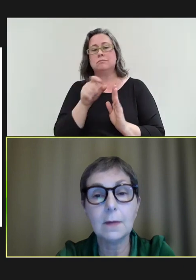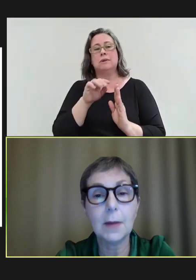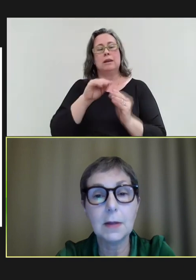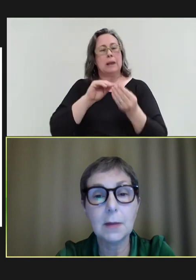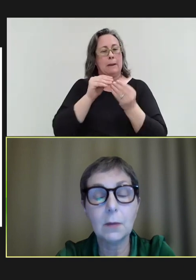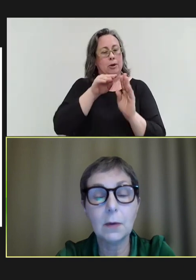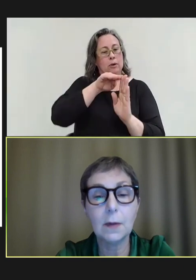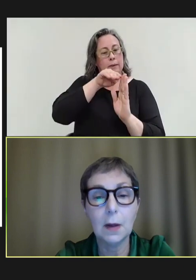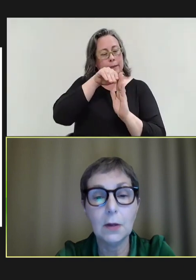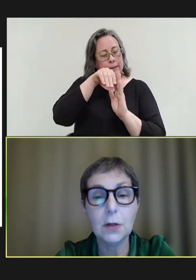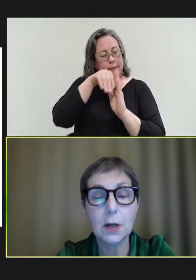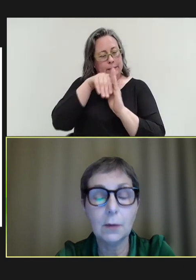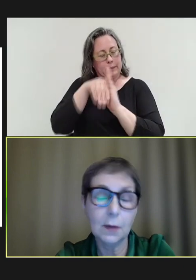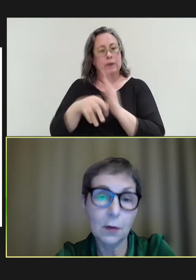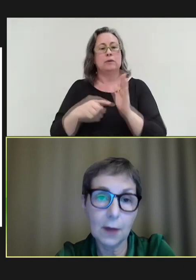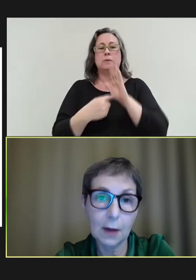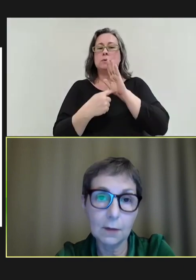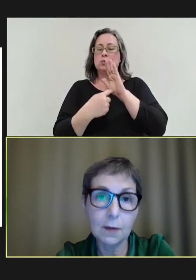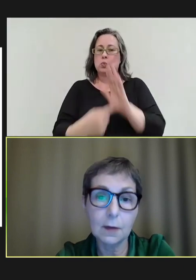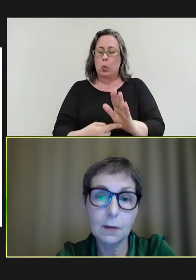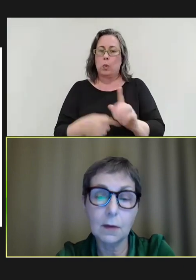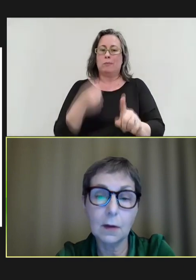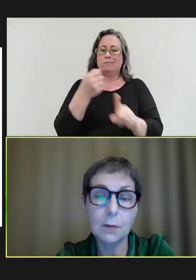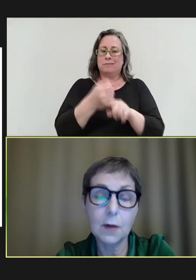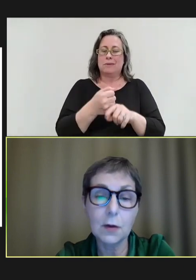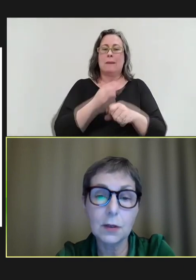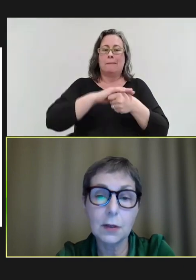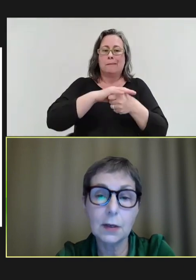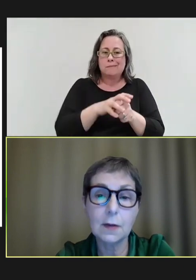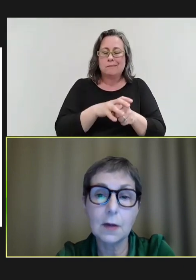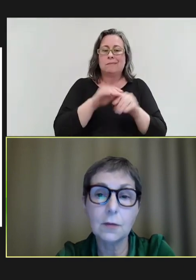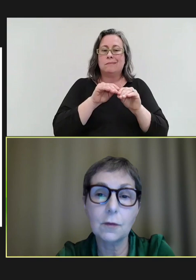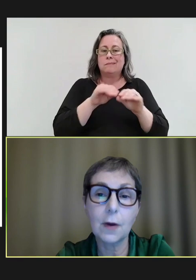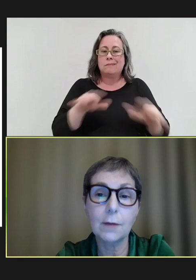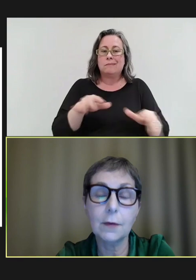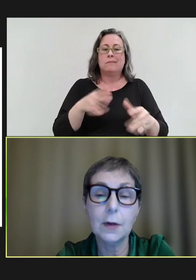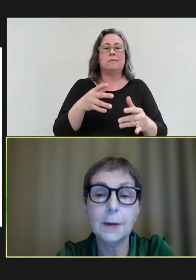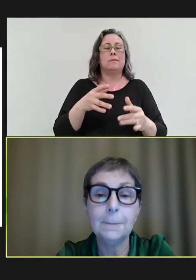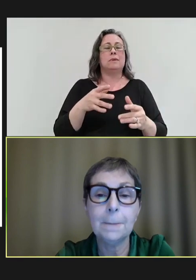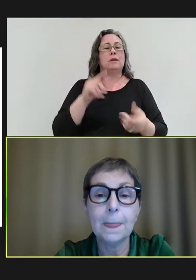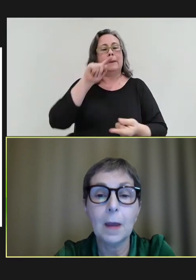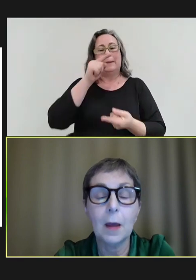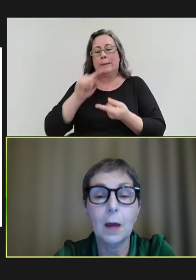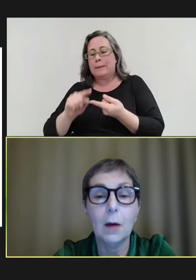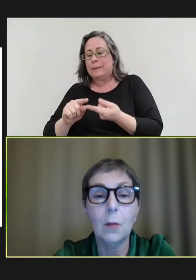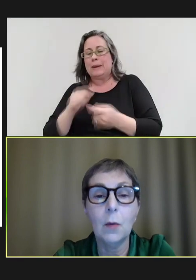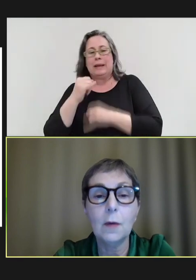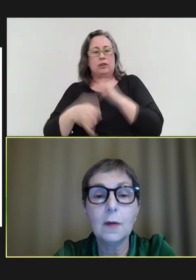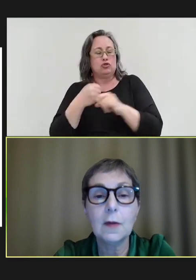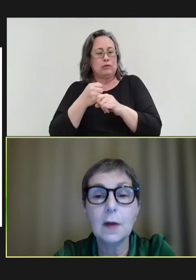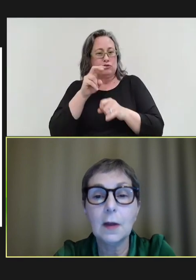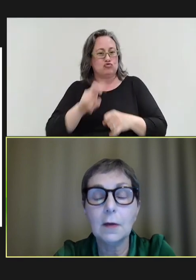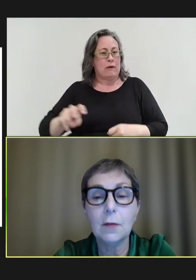the pandemic with lockdowns and reduction in international travel. What's concerning us